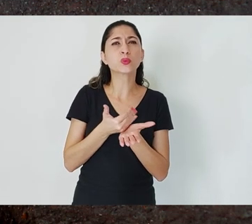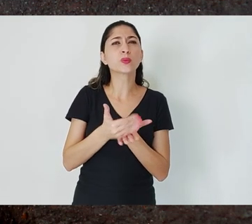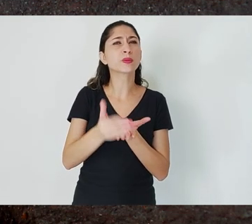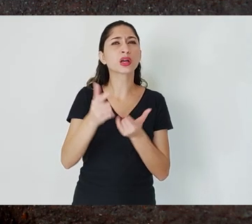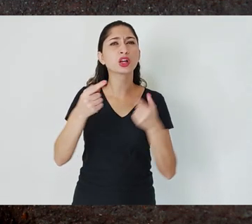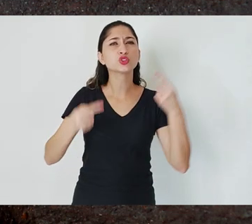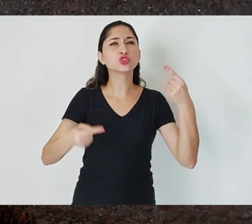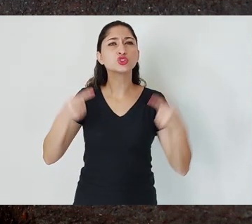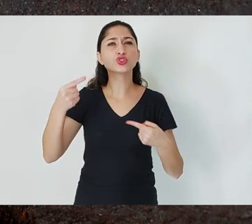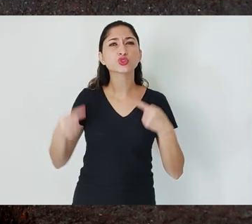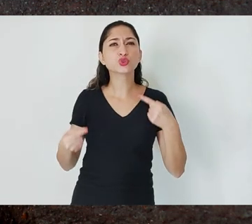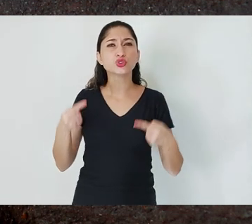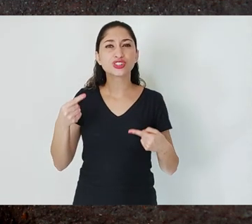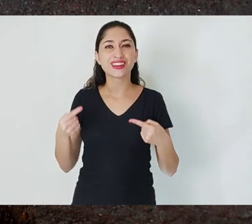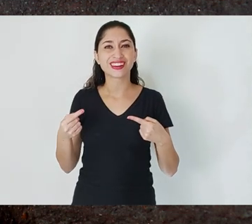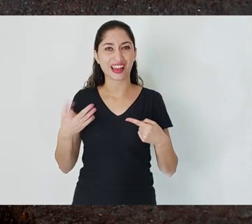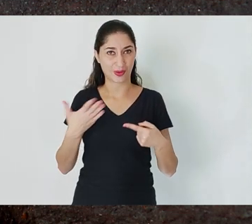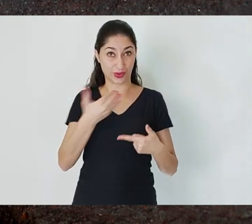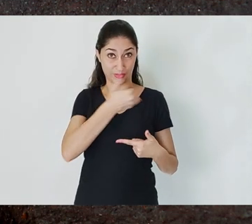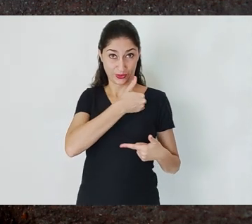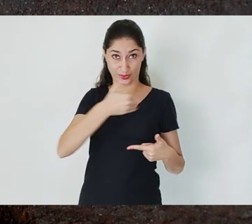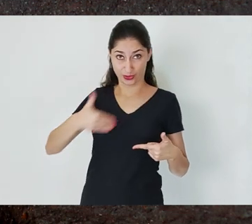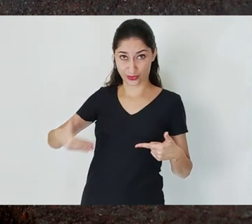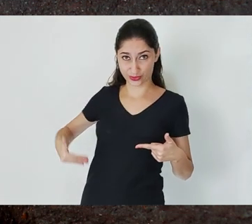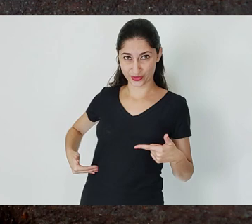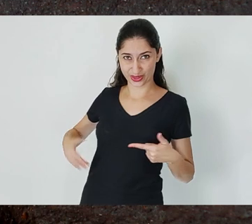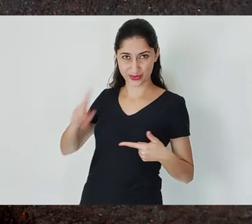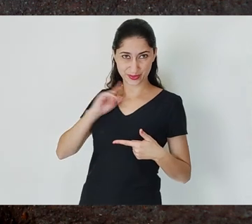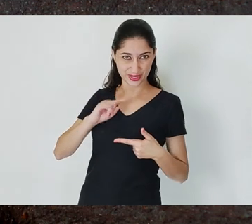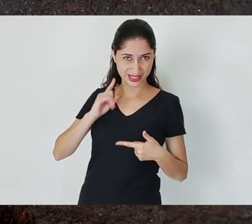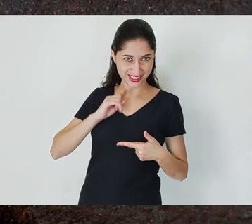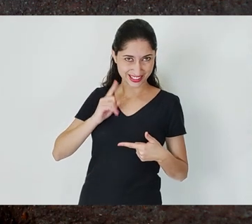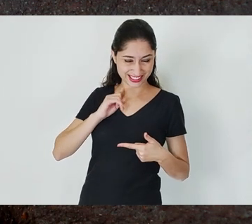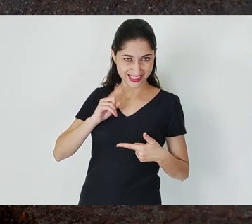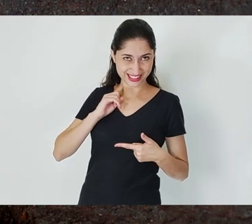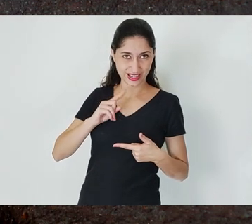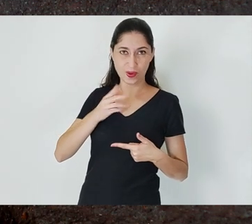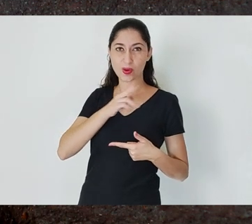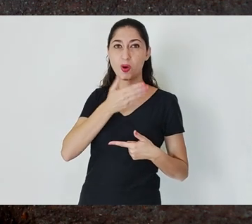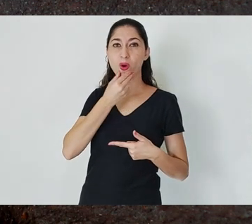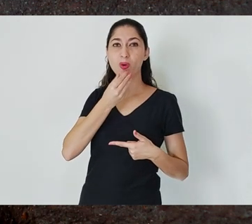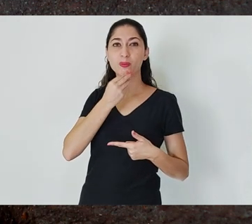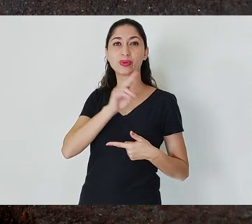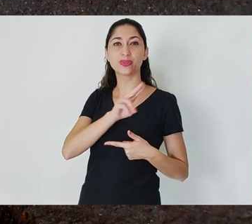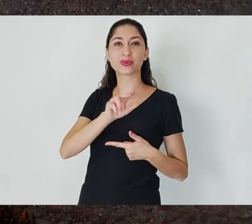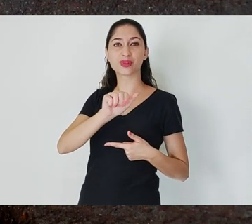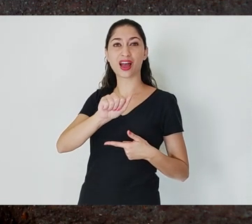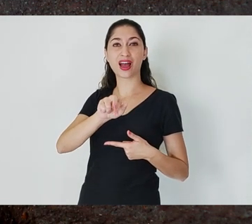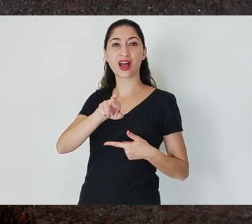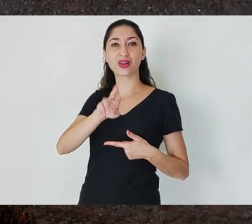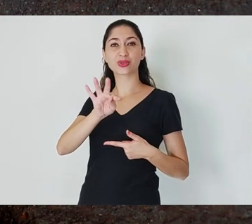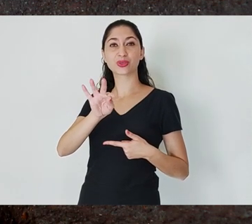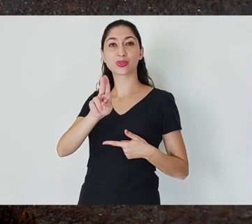the President, called Arthur Bernardes, and an American businessman